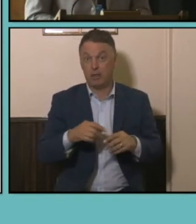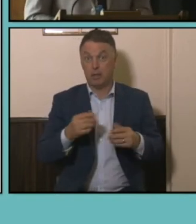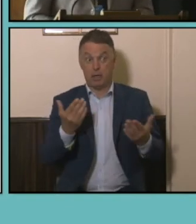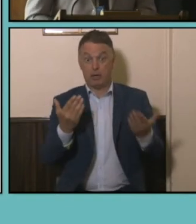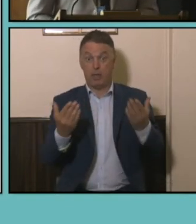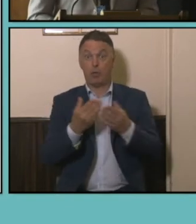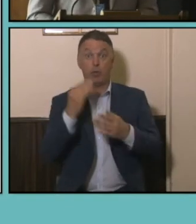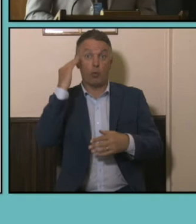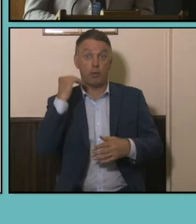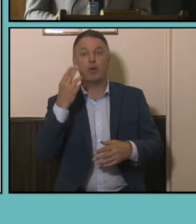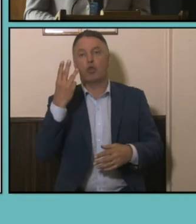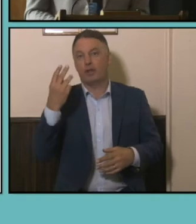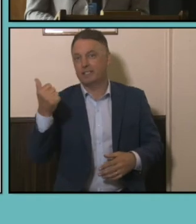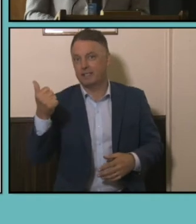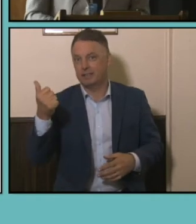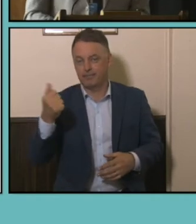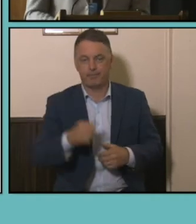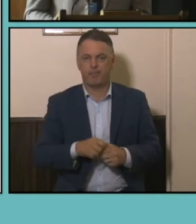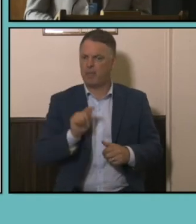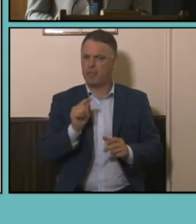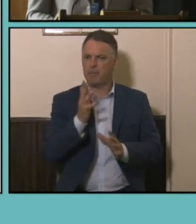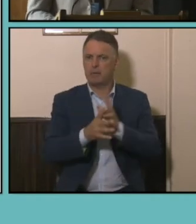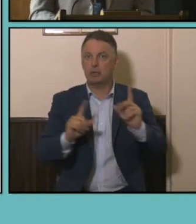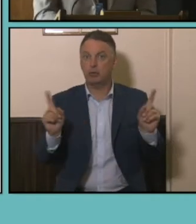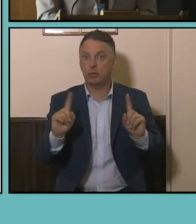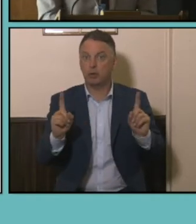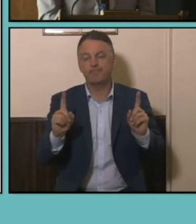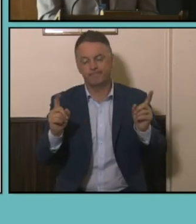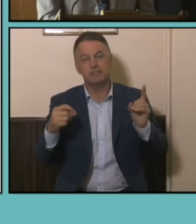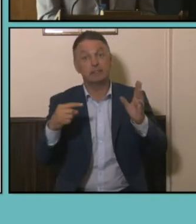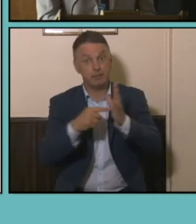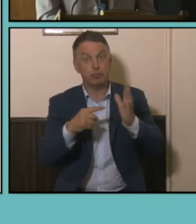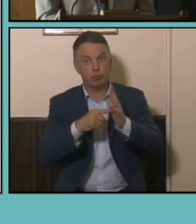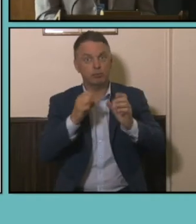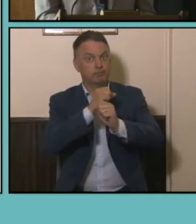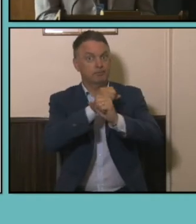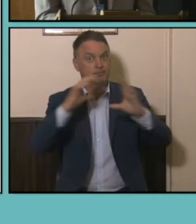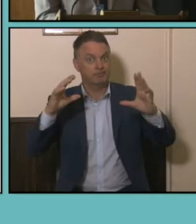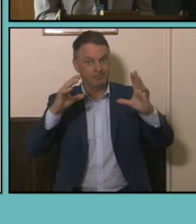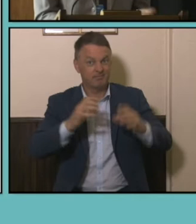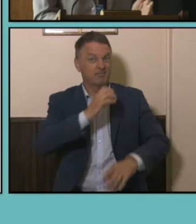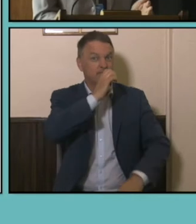two categories. What does this tell us? Well it provides another important snapshot on the extent to which traditional gender roles may persist